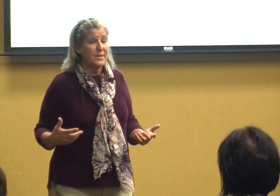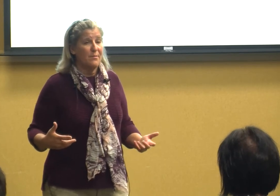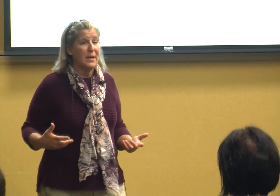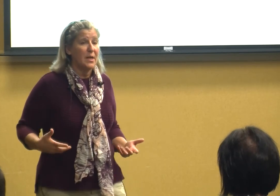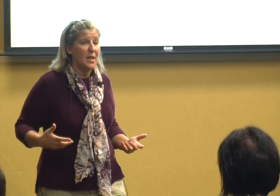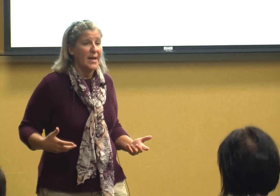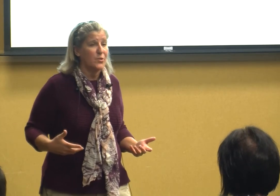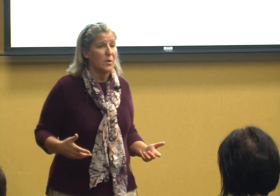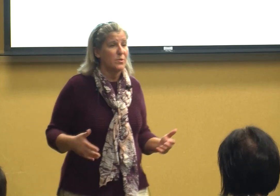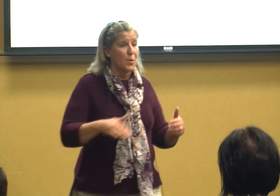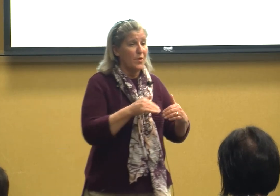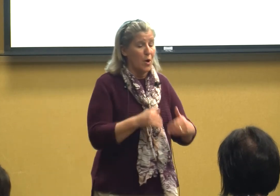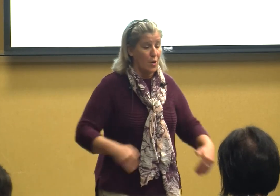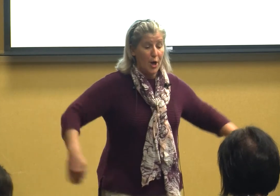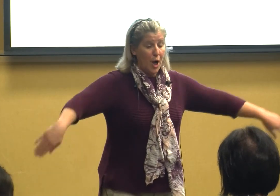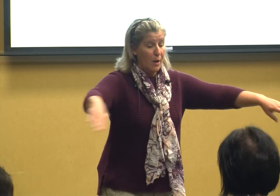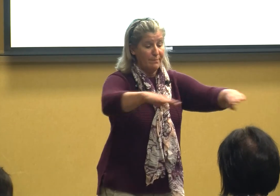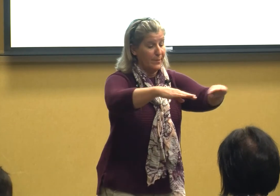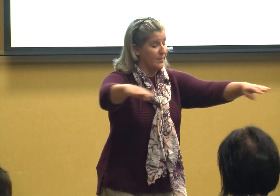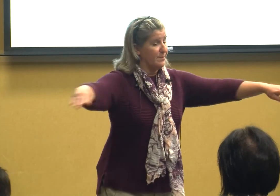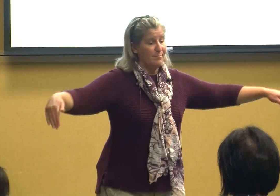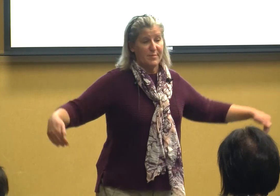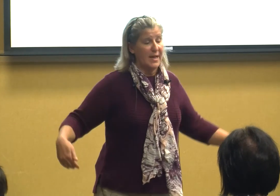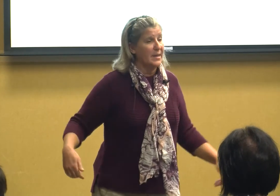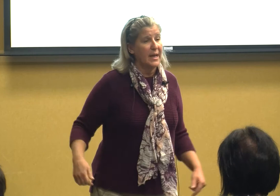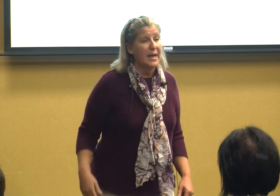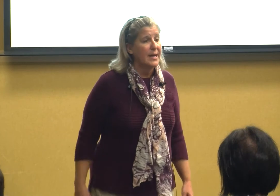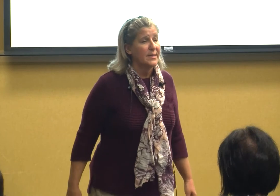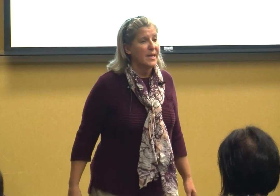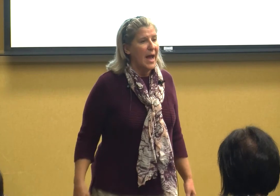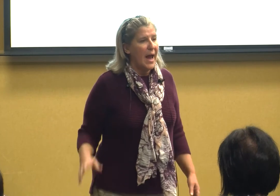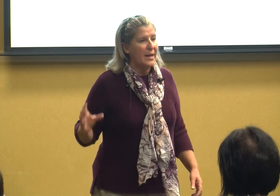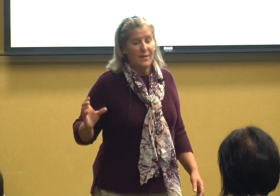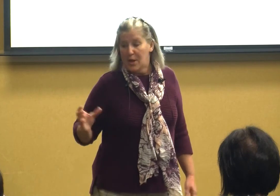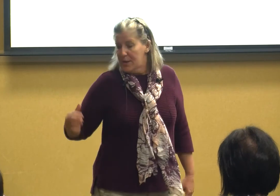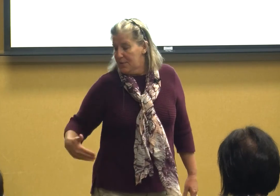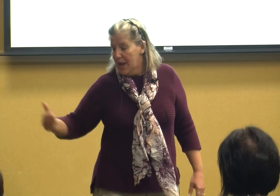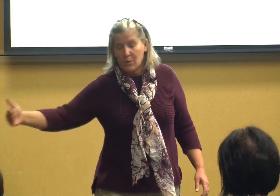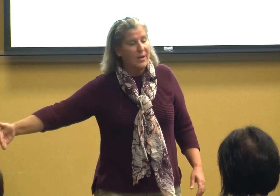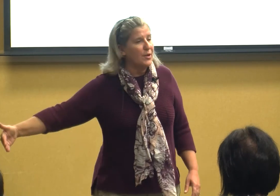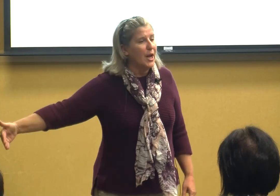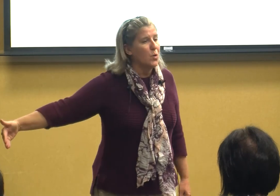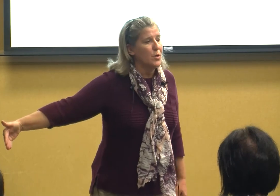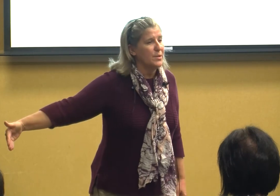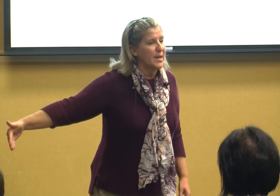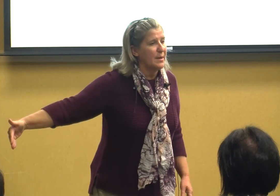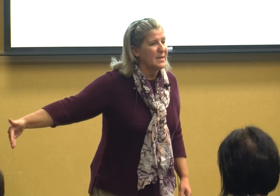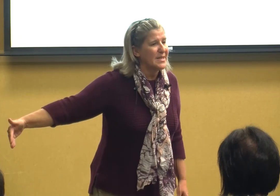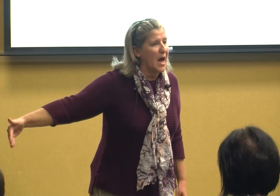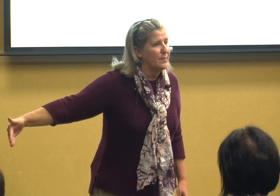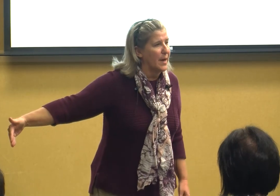I've been in classrooms where there are ten kids and they don't even know who's sitting beside them